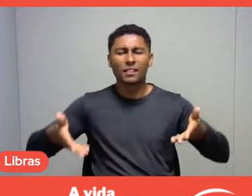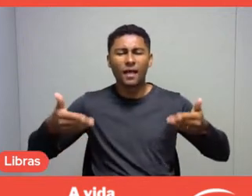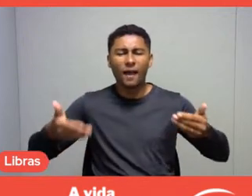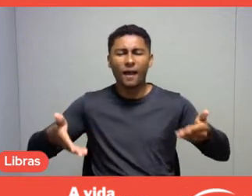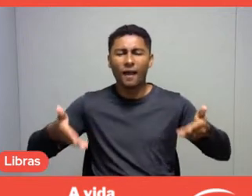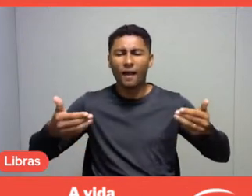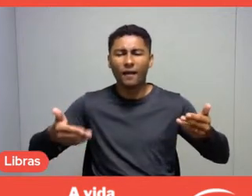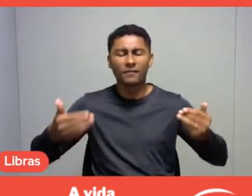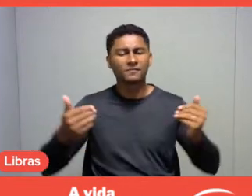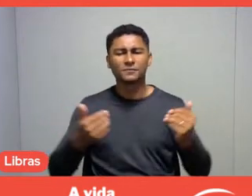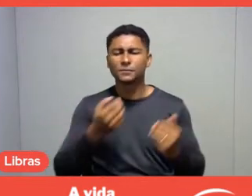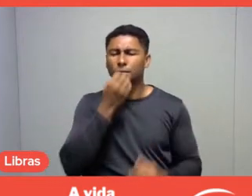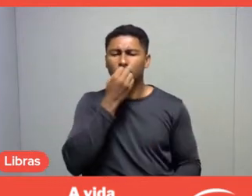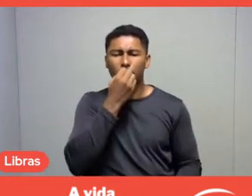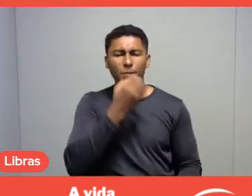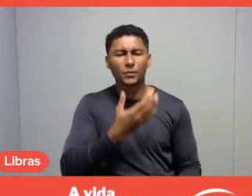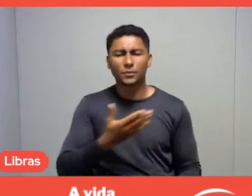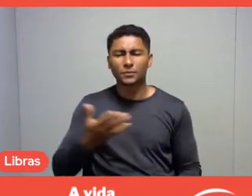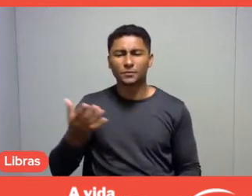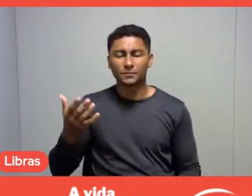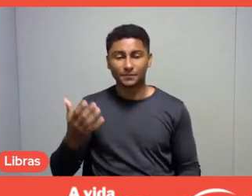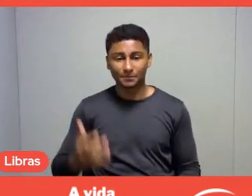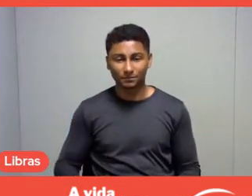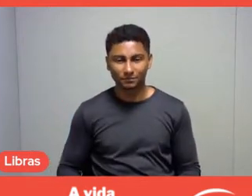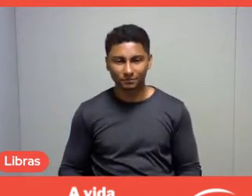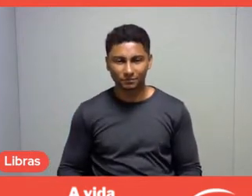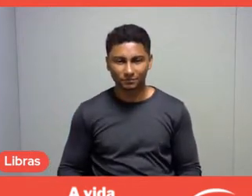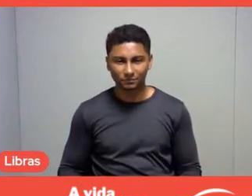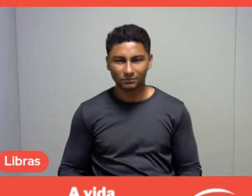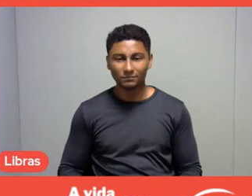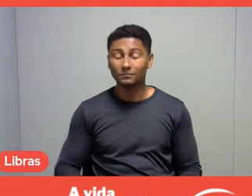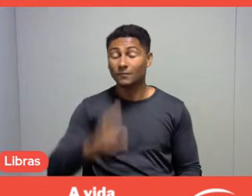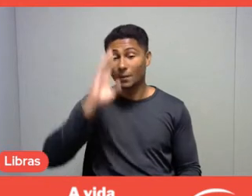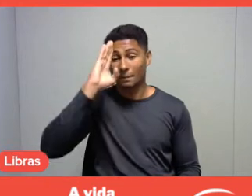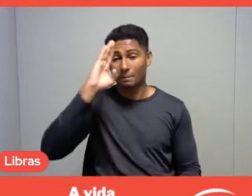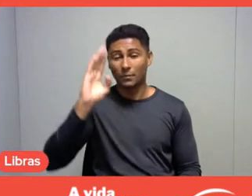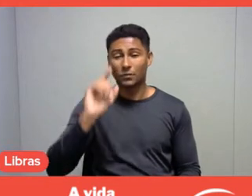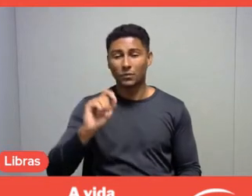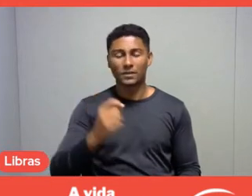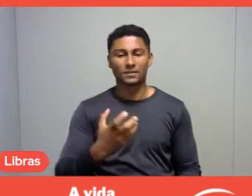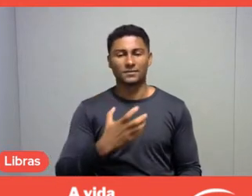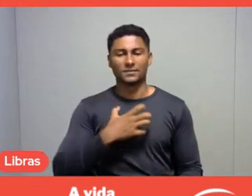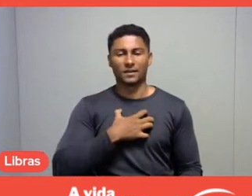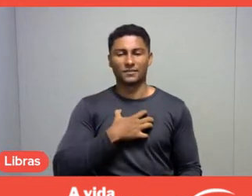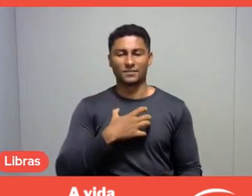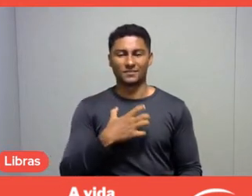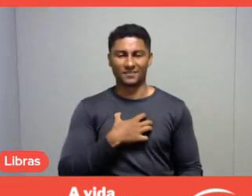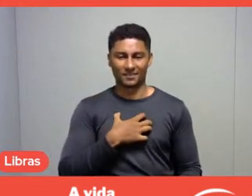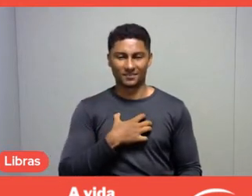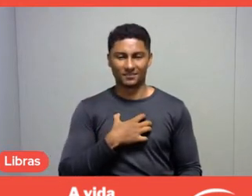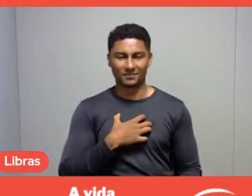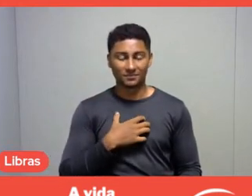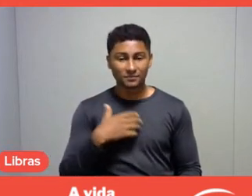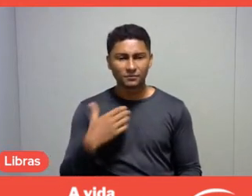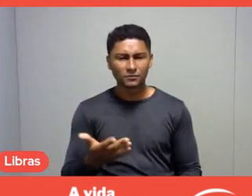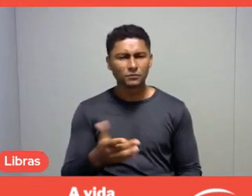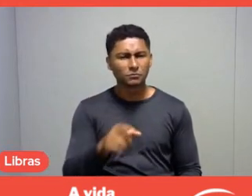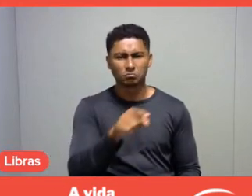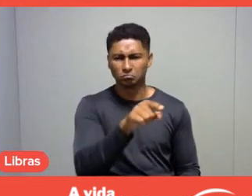and I think it was permeated by feelings. At no time, in the speech of any of you,